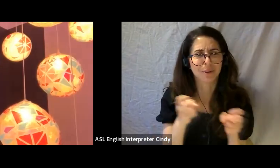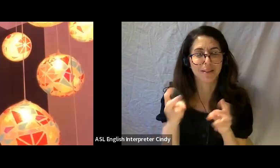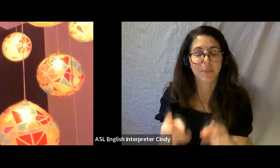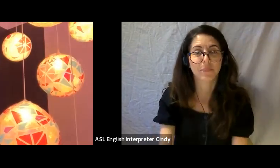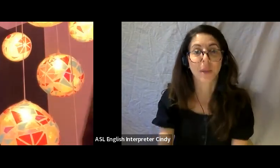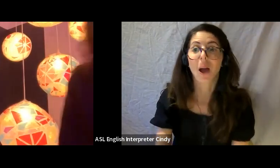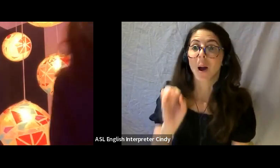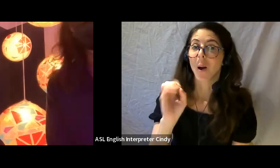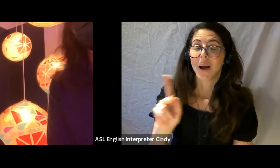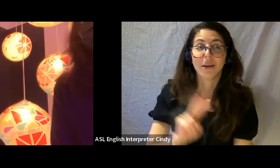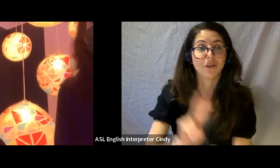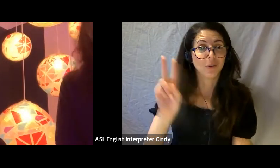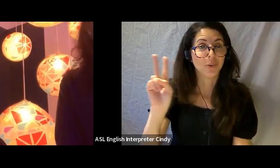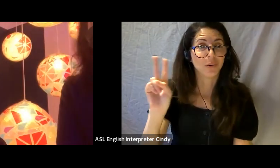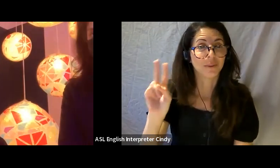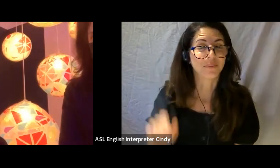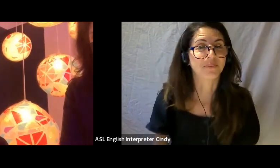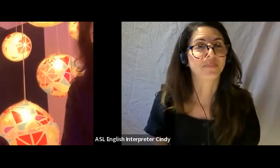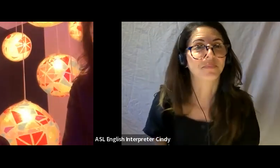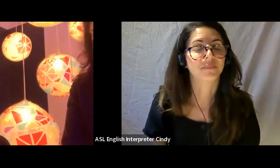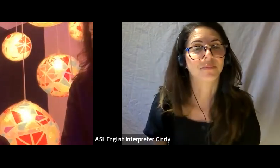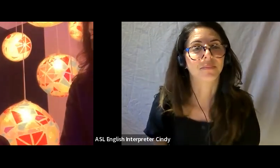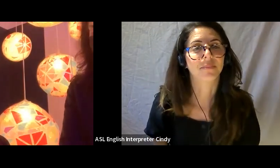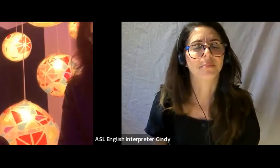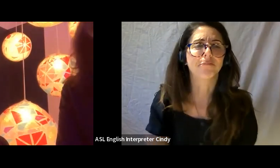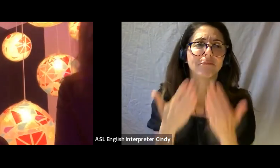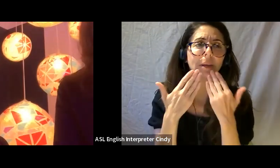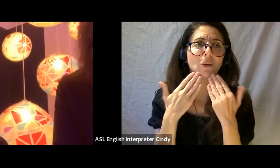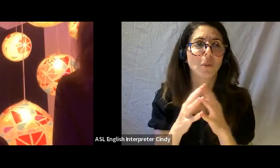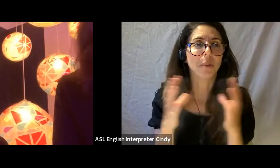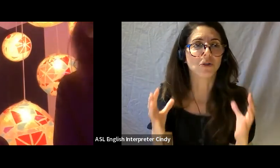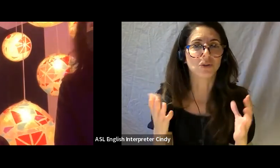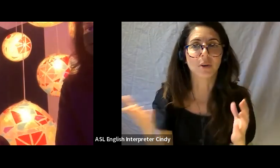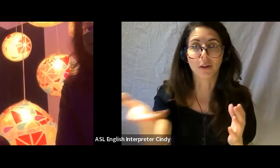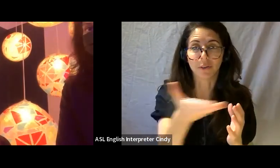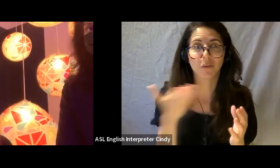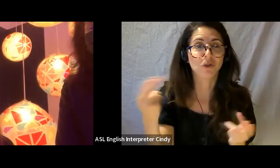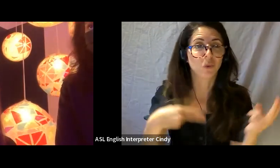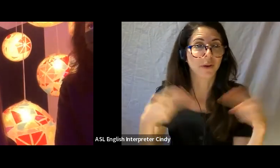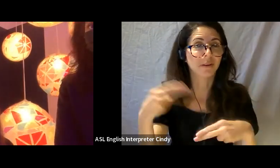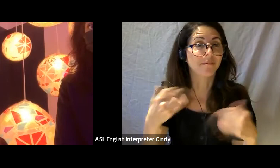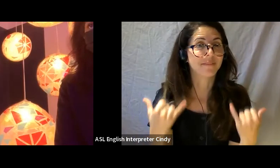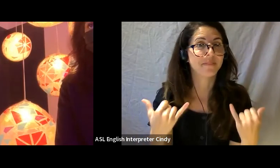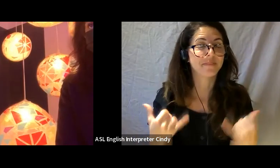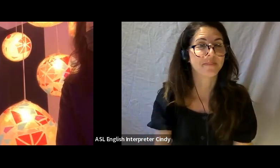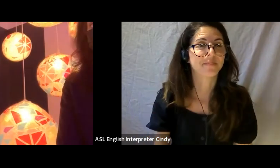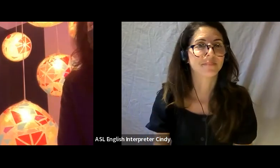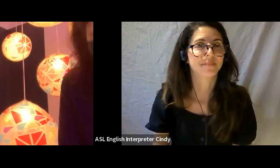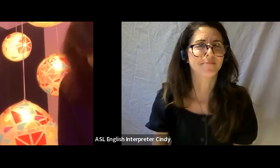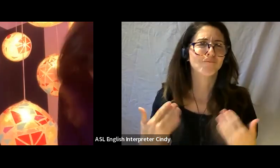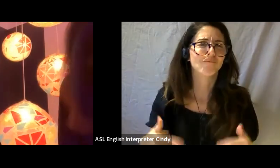So, it’s two o’clock, and thank you so much everyone for joining us today. It’s been such a pleasure getting to meet everyone.